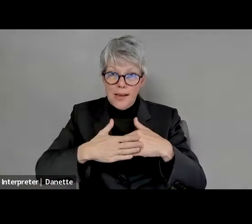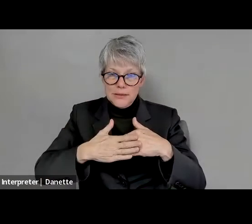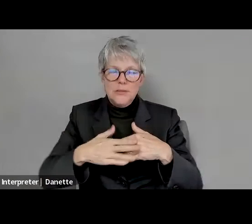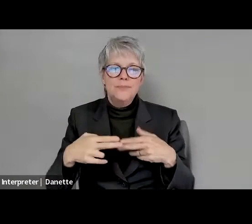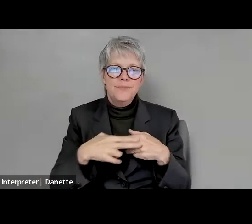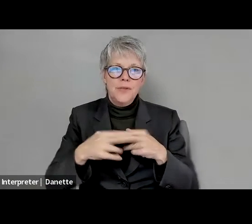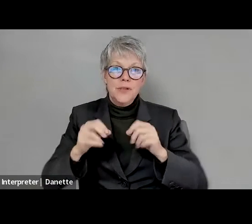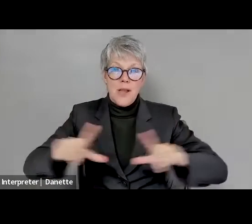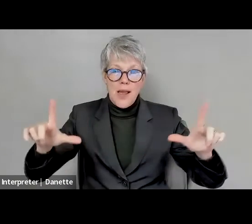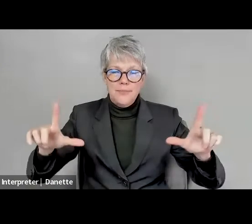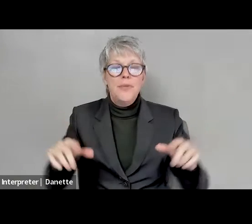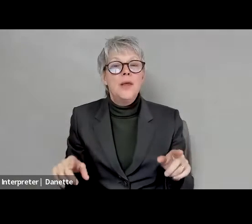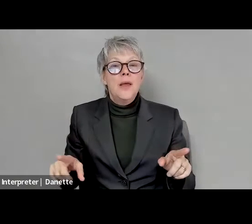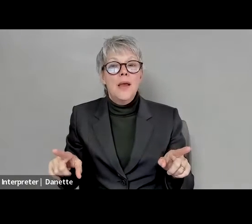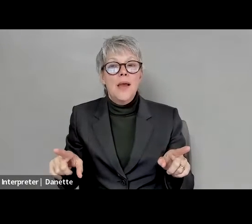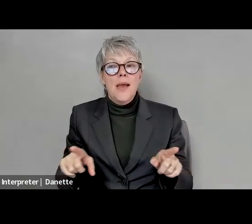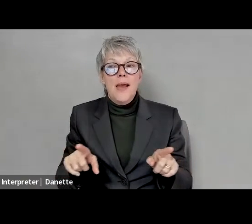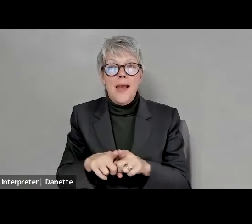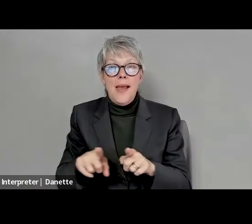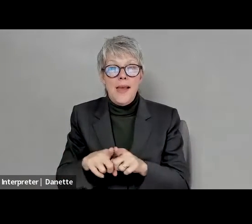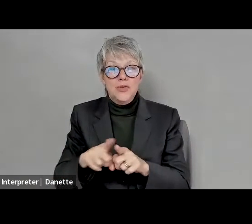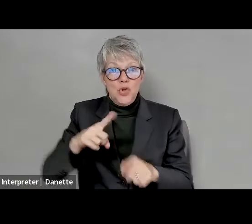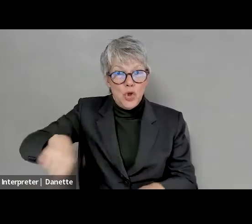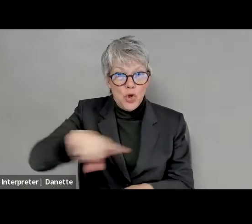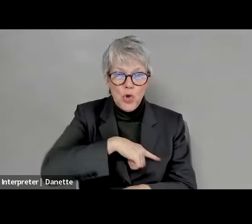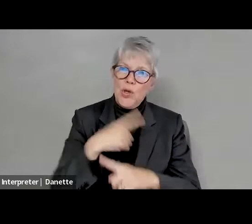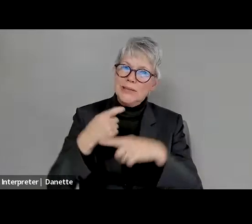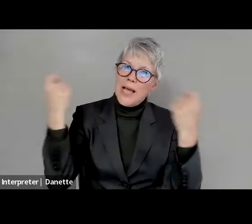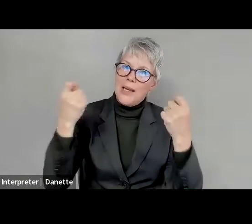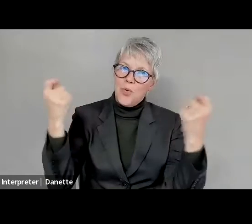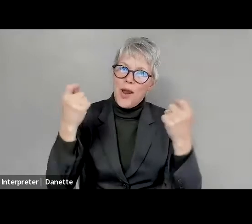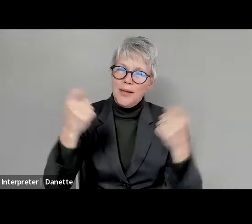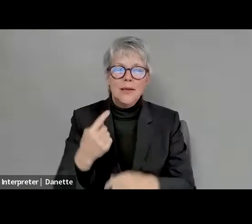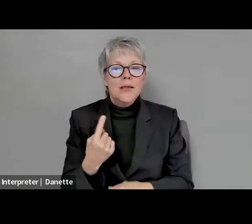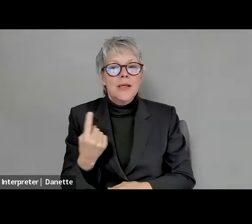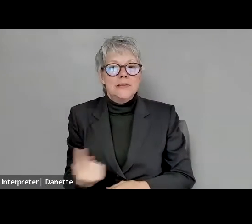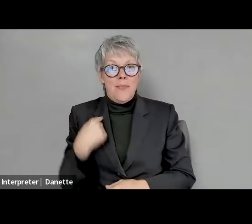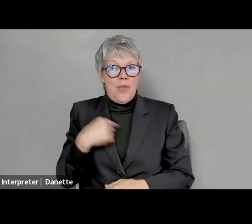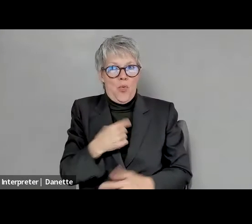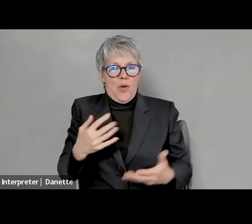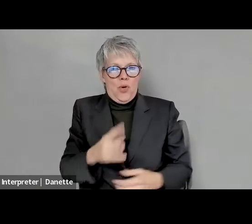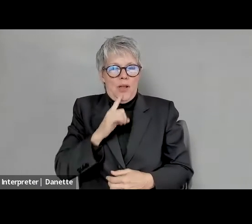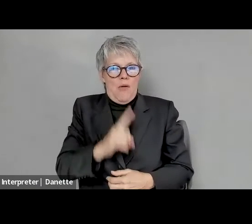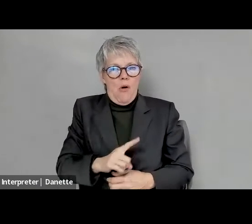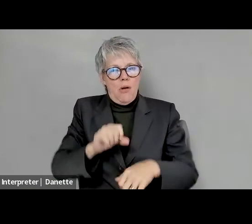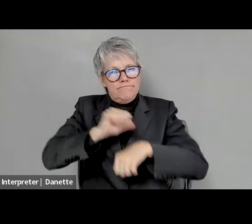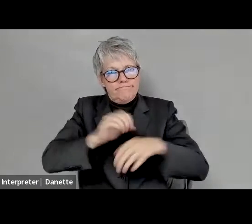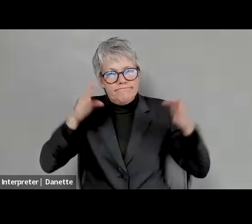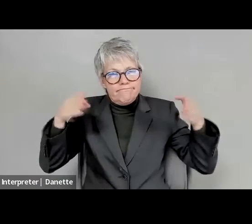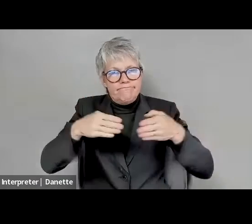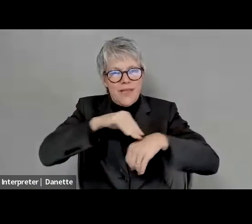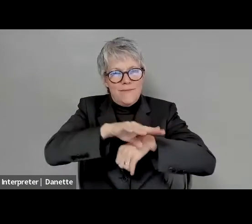Kelly Crosbie: just as a reminder, because this is something to celebrate and something that we are working on. And it is a focus of our advisory committees. Right now.